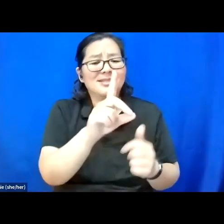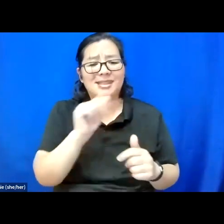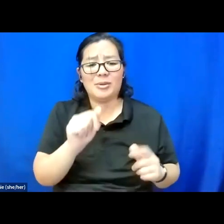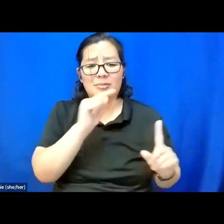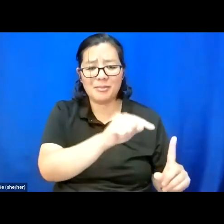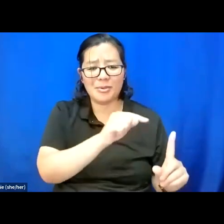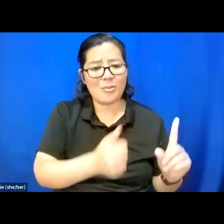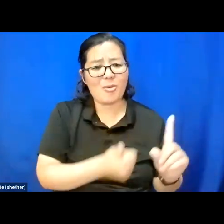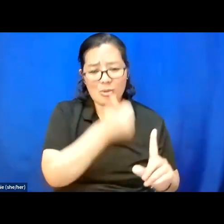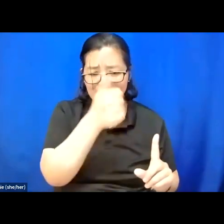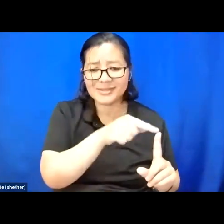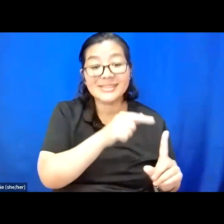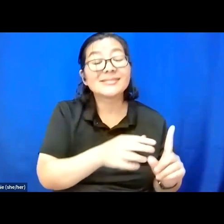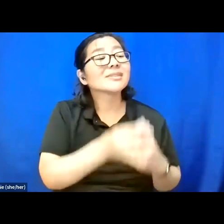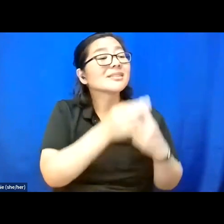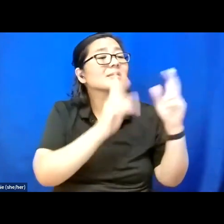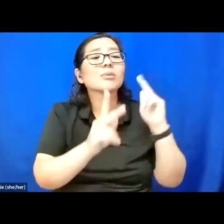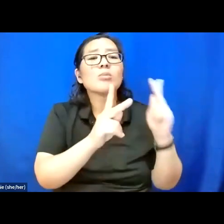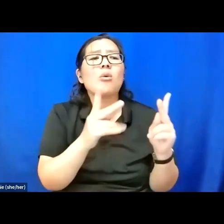who understand the difficulties of this work.